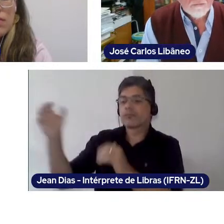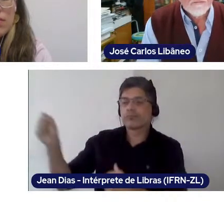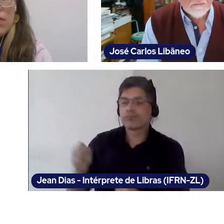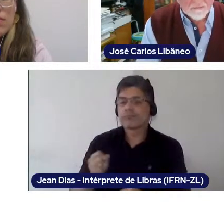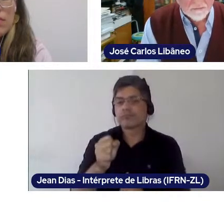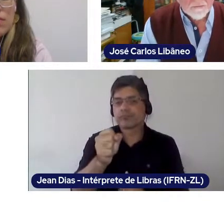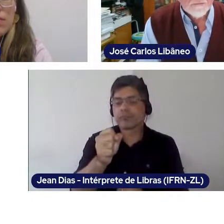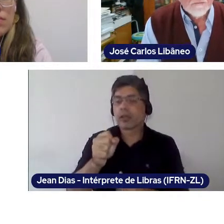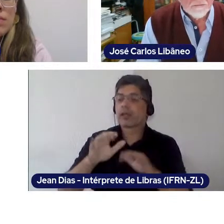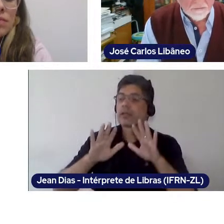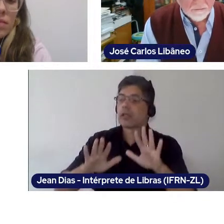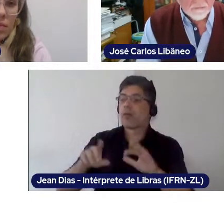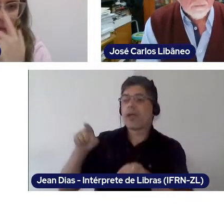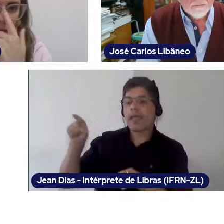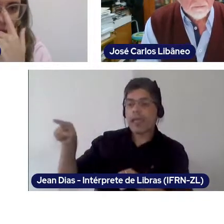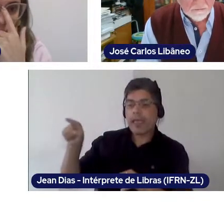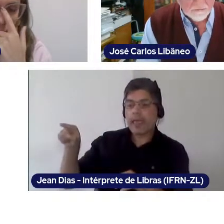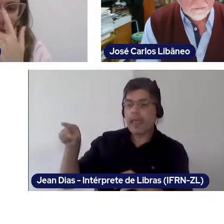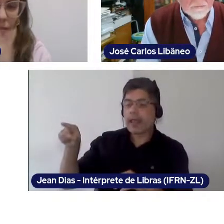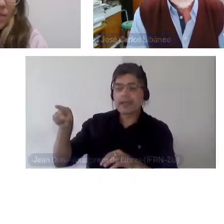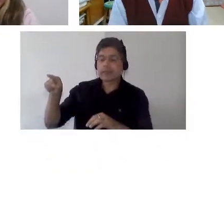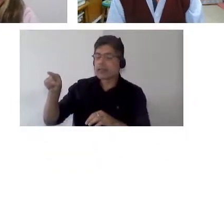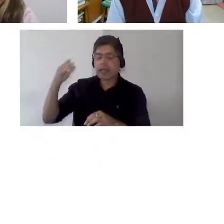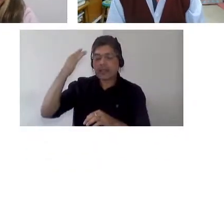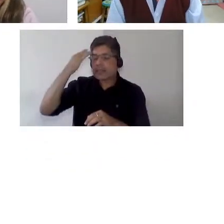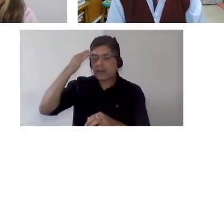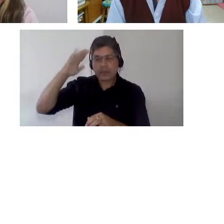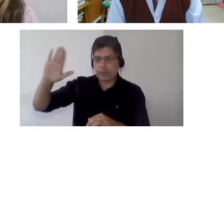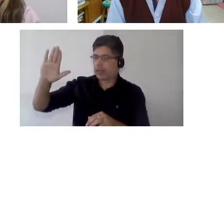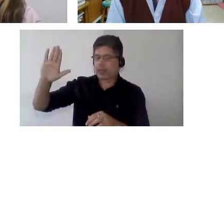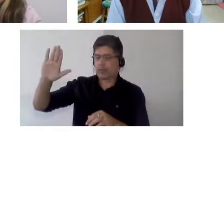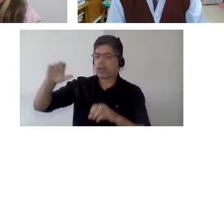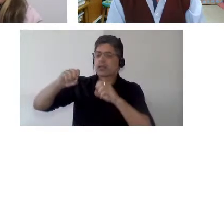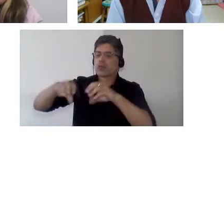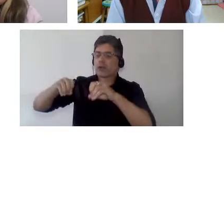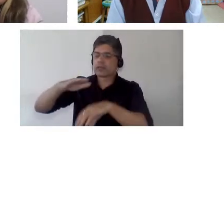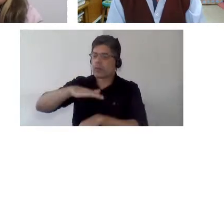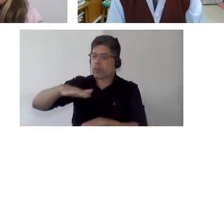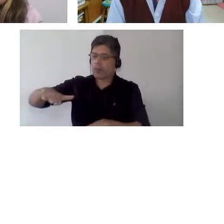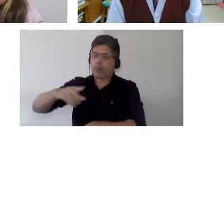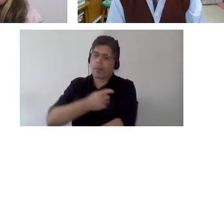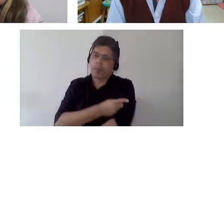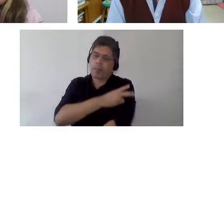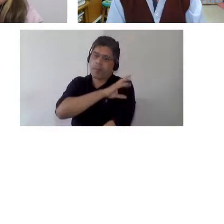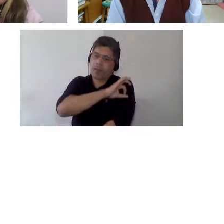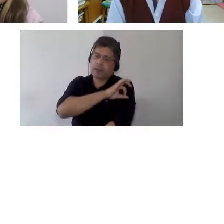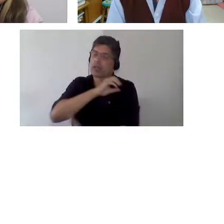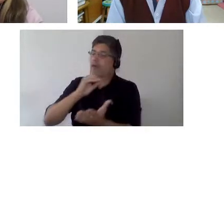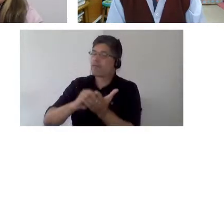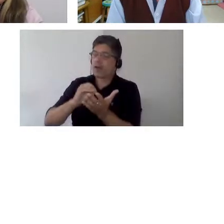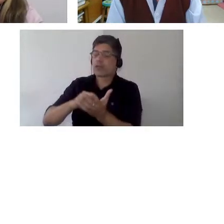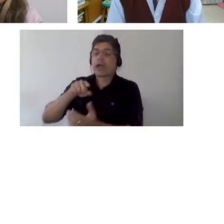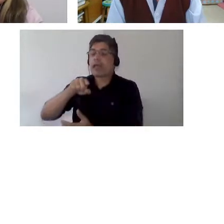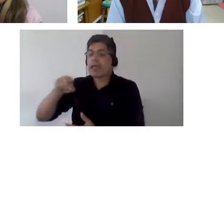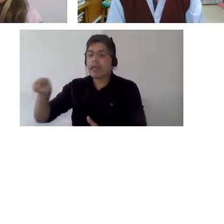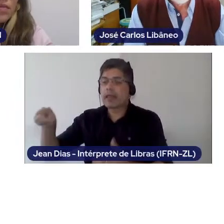In reality, these are people that ignore our pedagogical reality, and the real work that goes into classrooms.